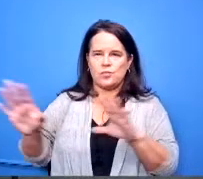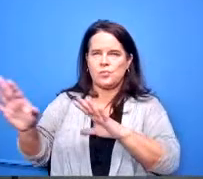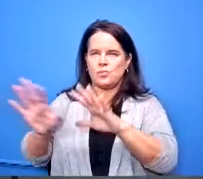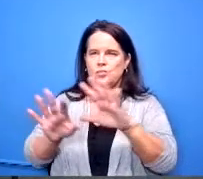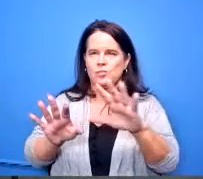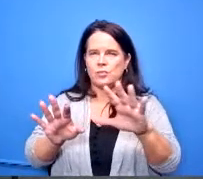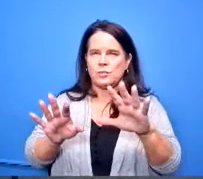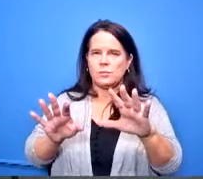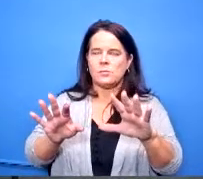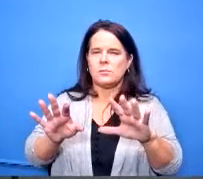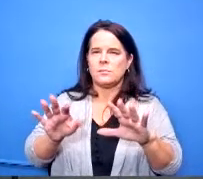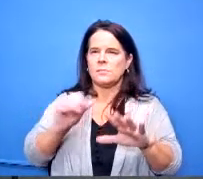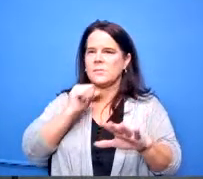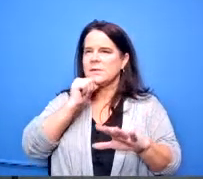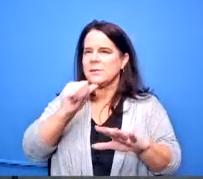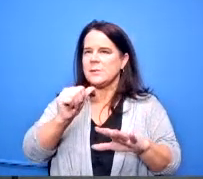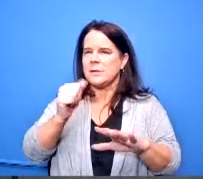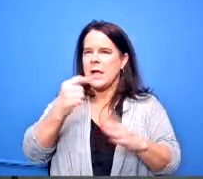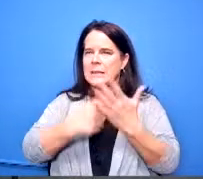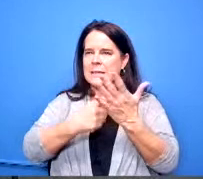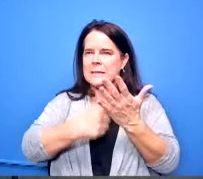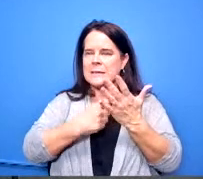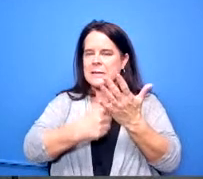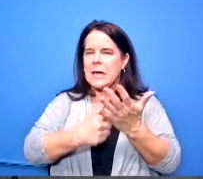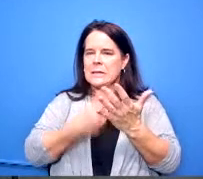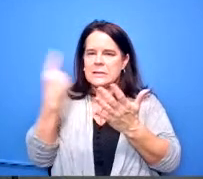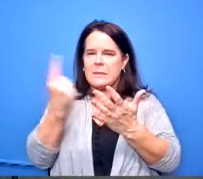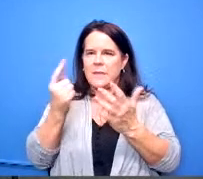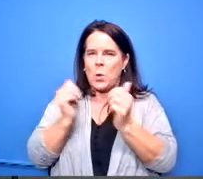it was not to discuss something with like but to discuss a legal matter